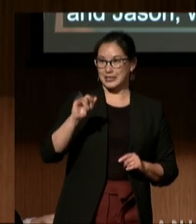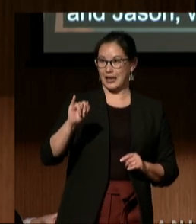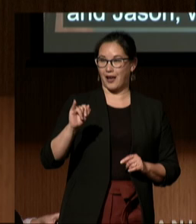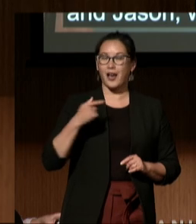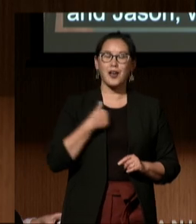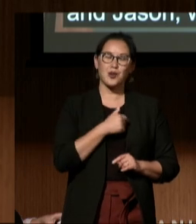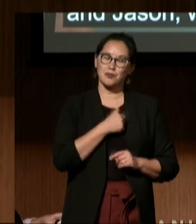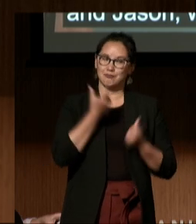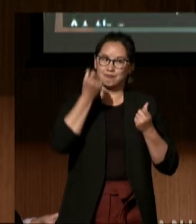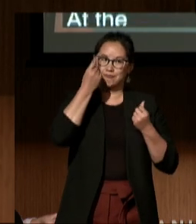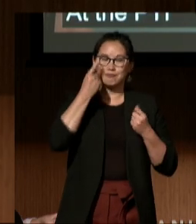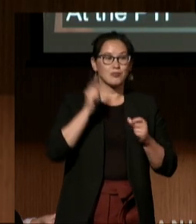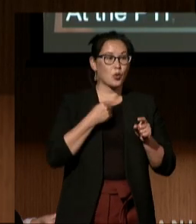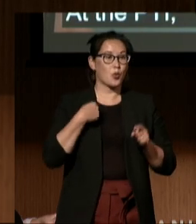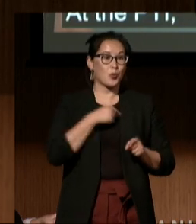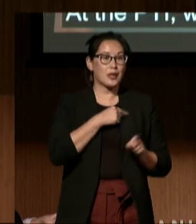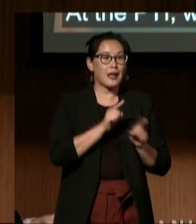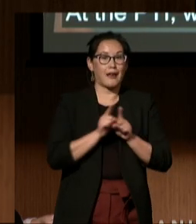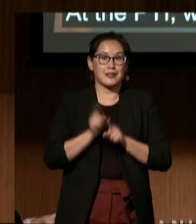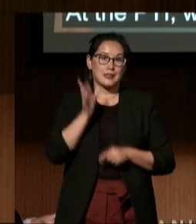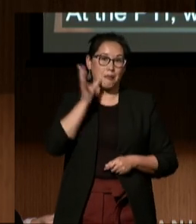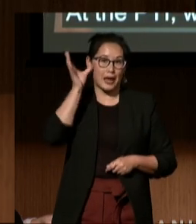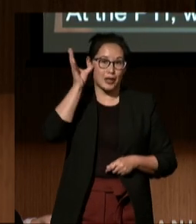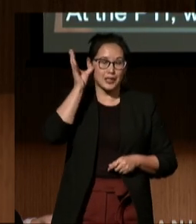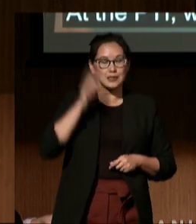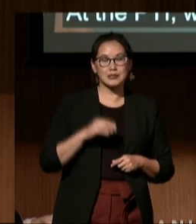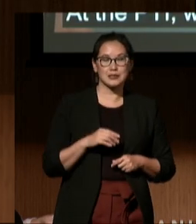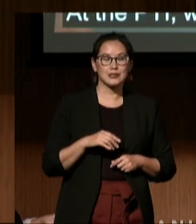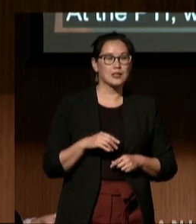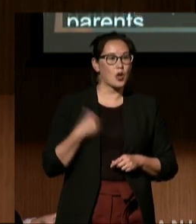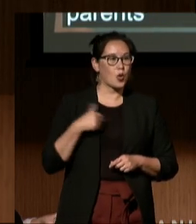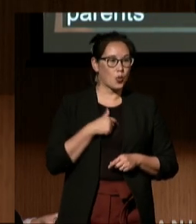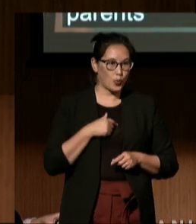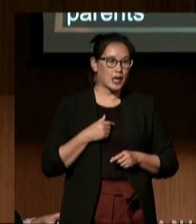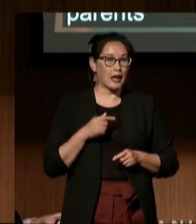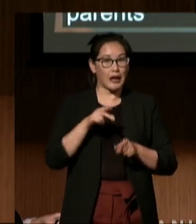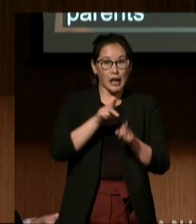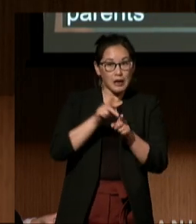we assist parents or professionals, we're really supporting the whole family.